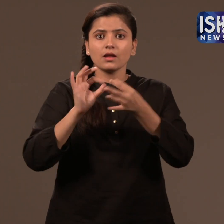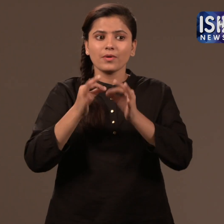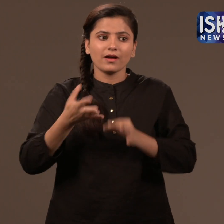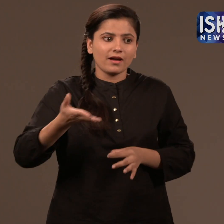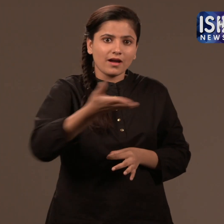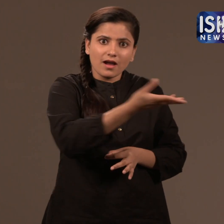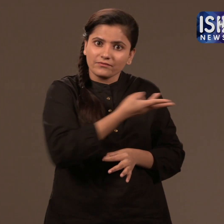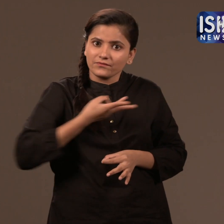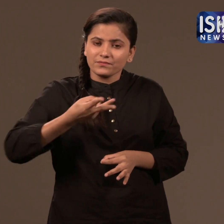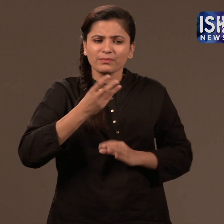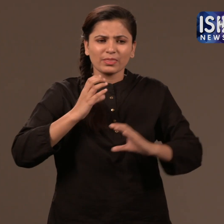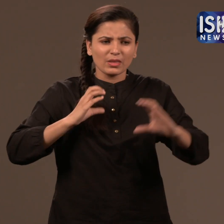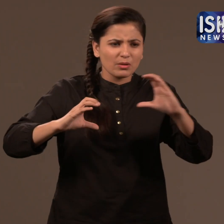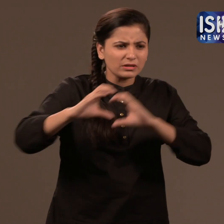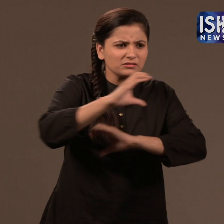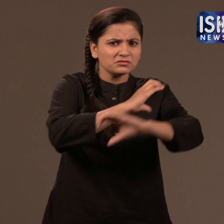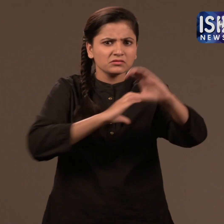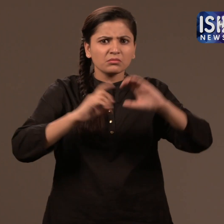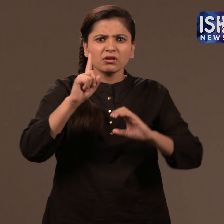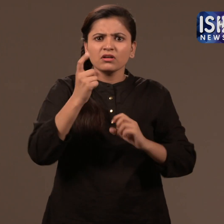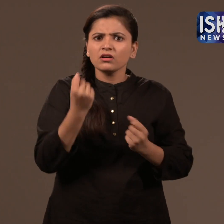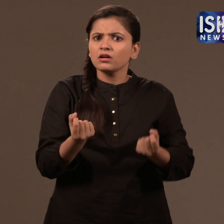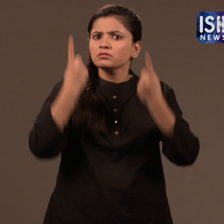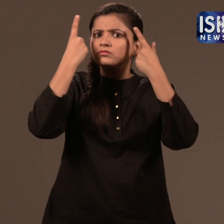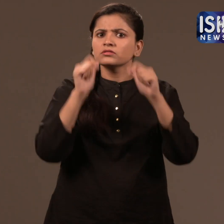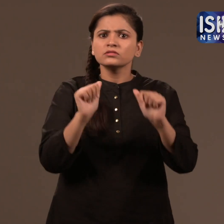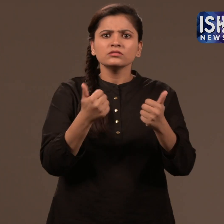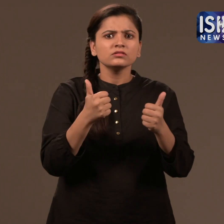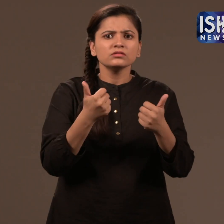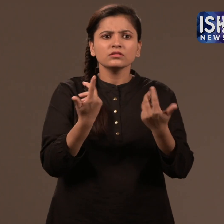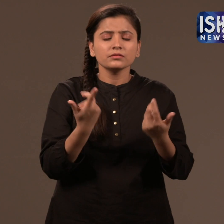and most times, interpreters were called by police, but they couldn’t explain her message.